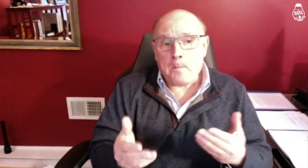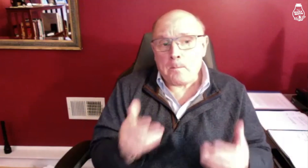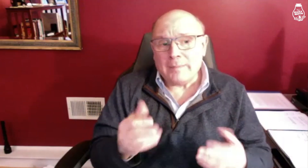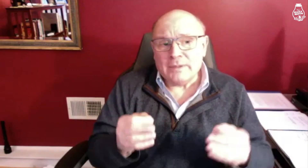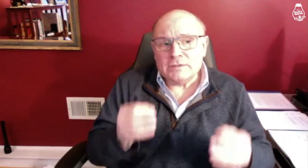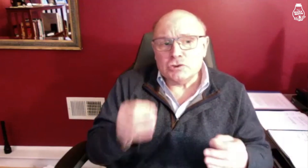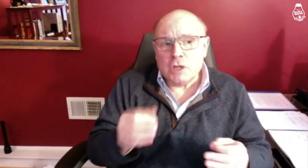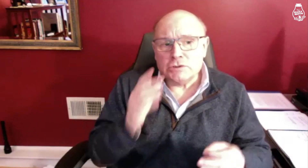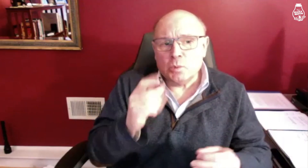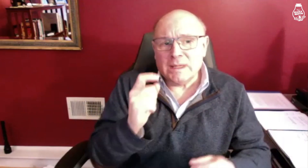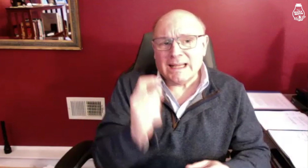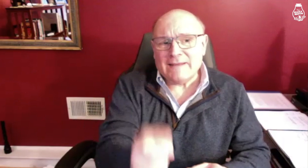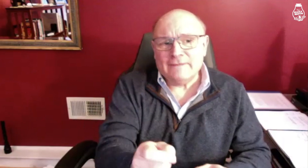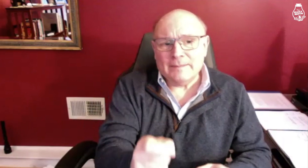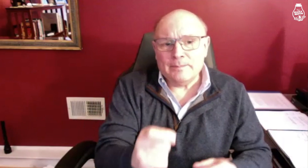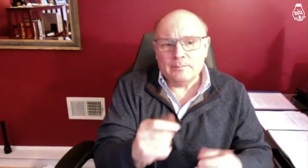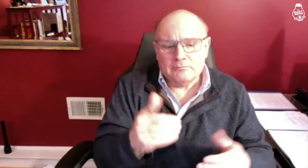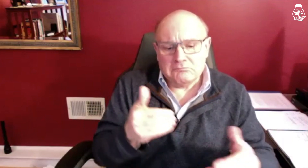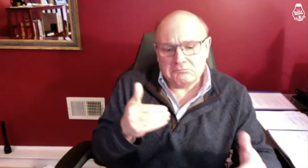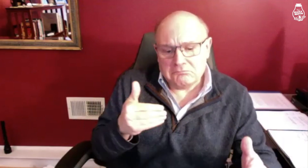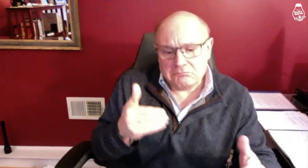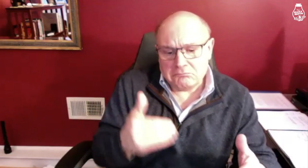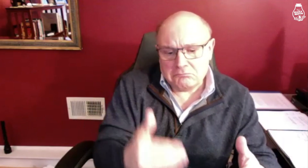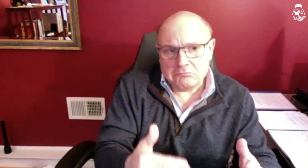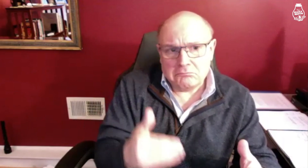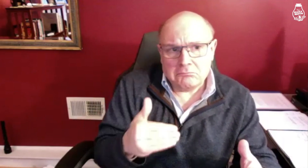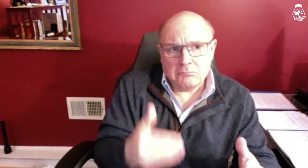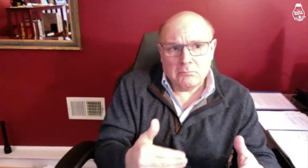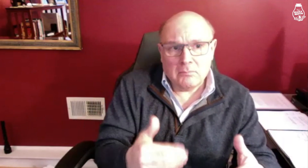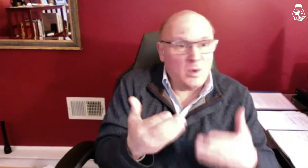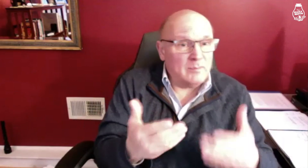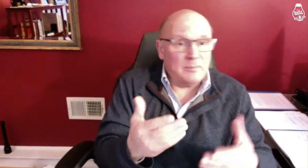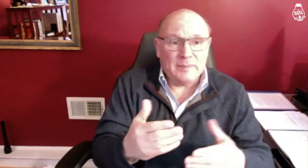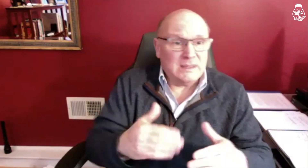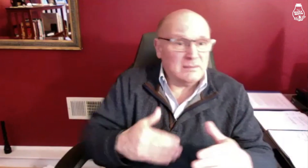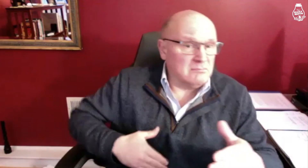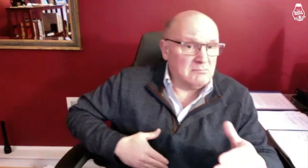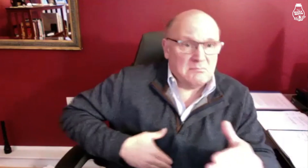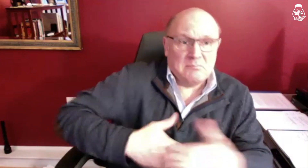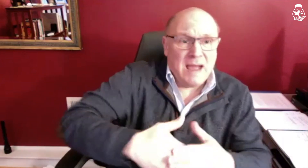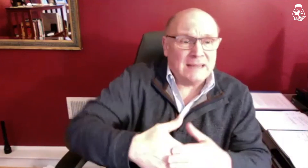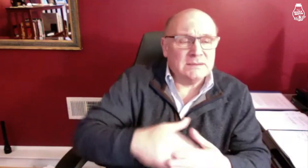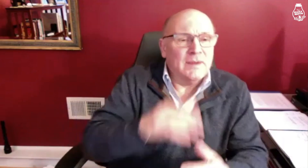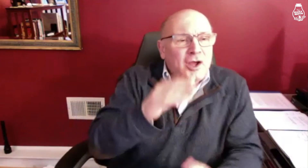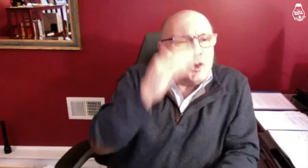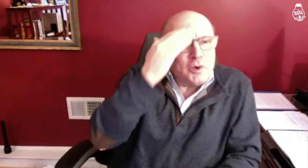Maybe the judge will give something in that range or the maximum.